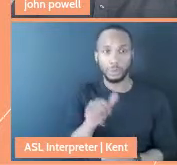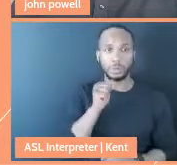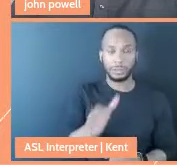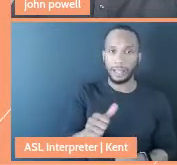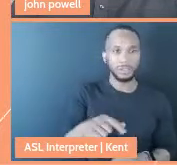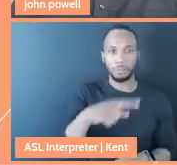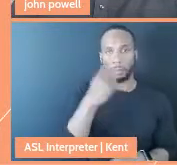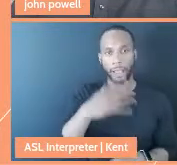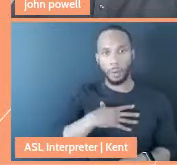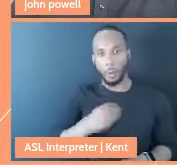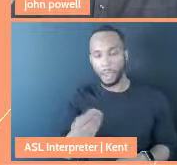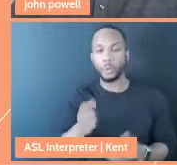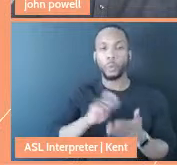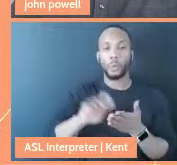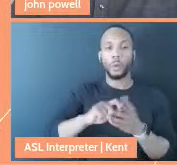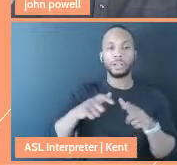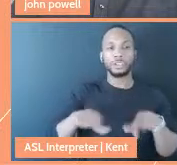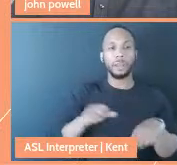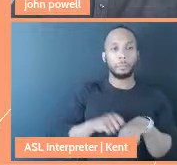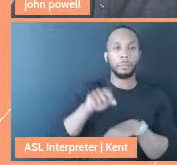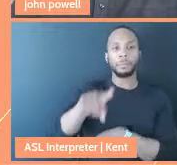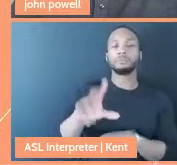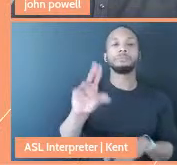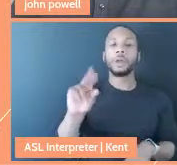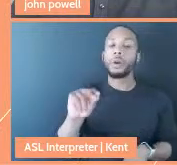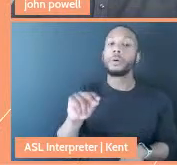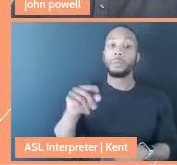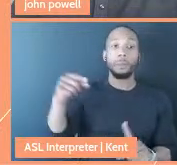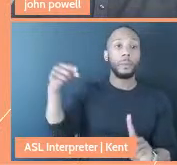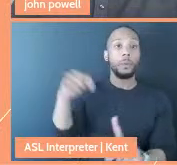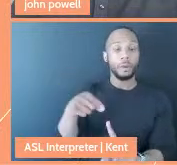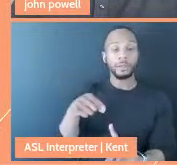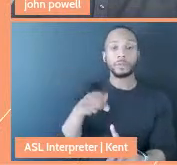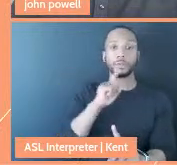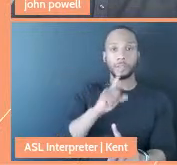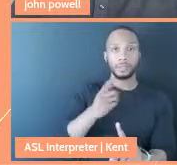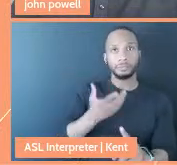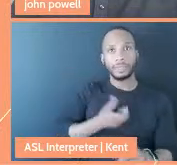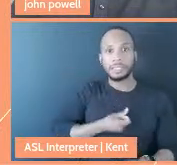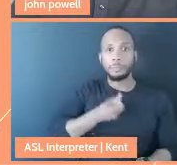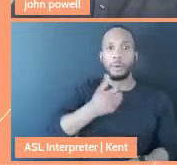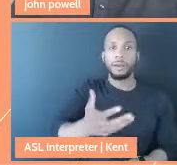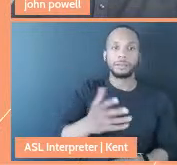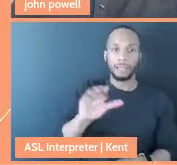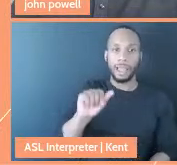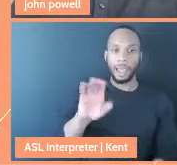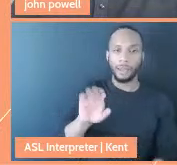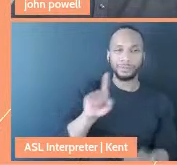a check so we can pay ourselves, it's express care in other ways. And it was really incredible.